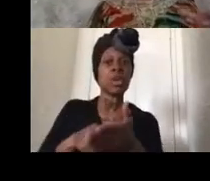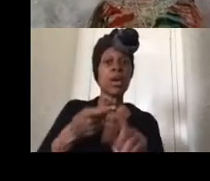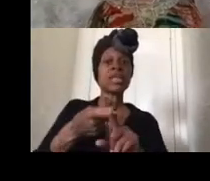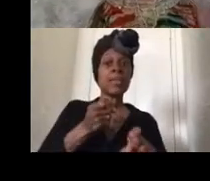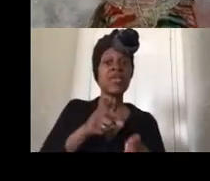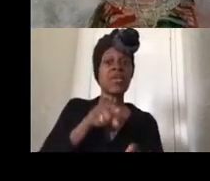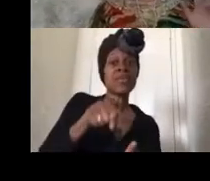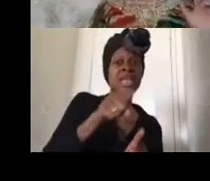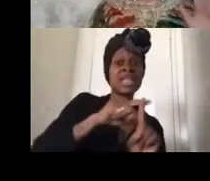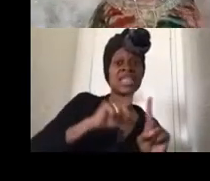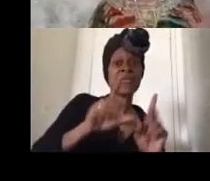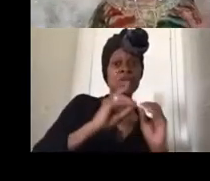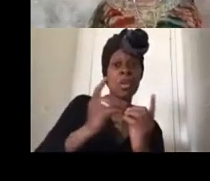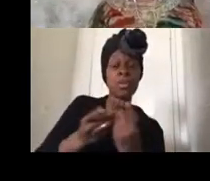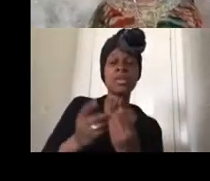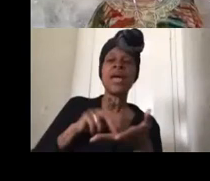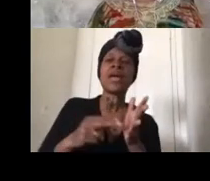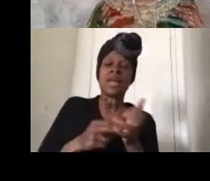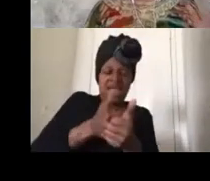something to make sure that every student at